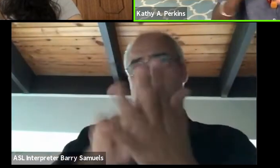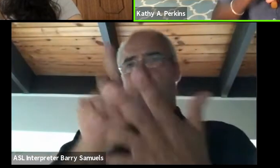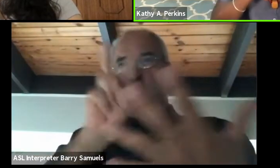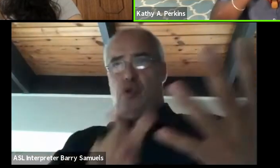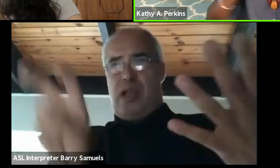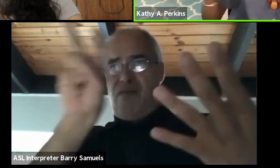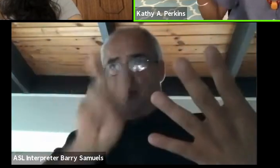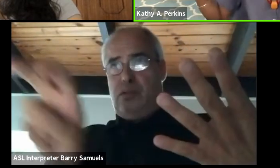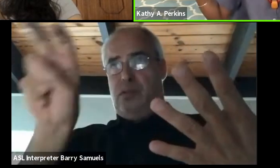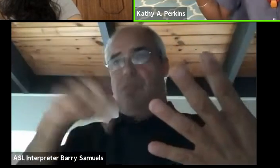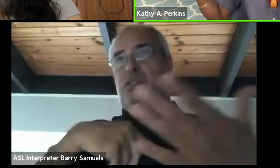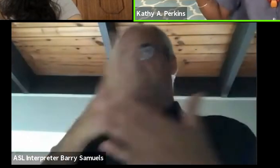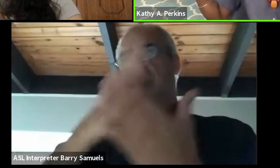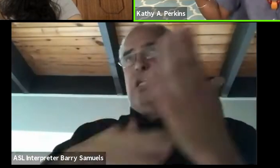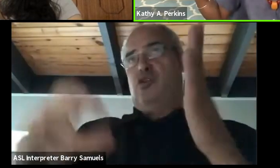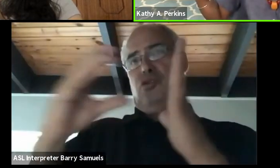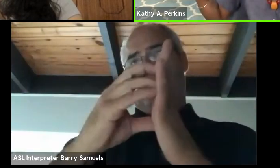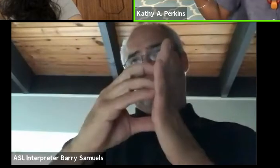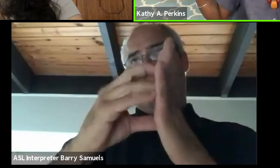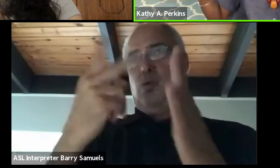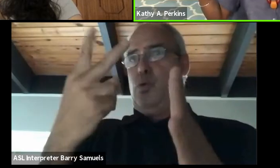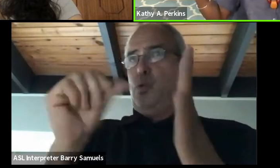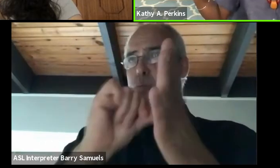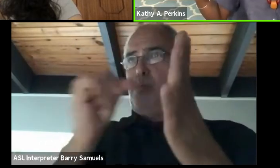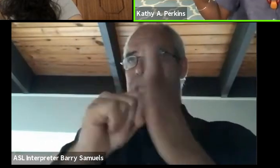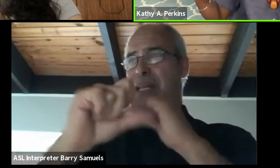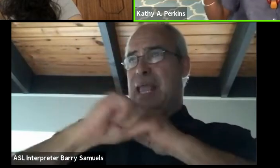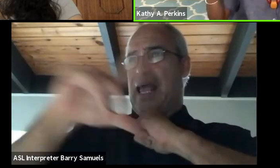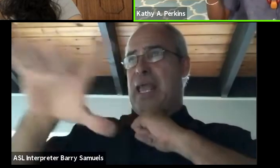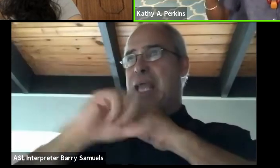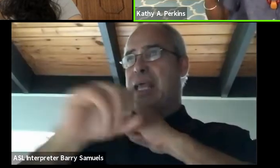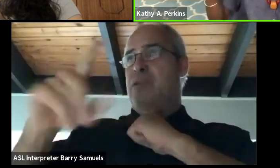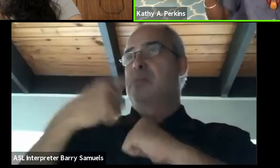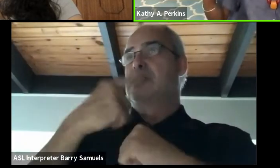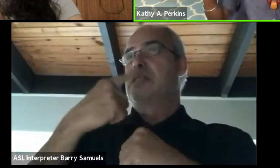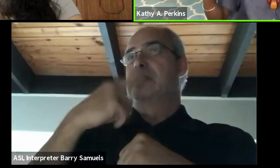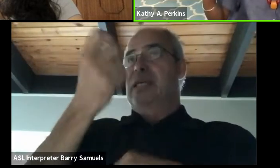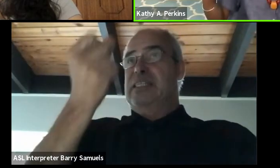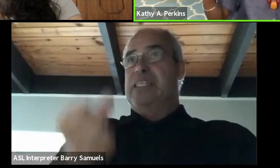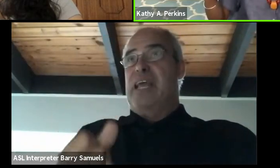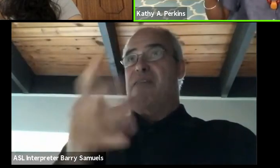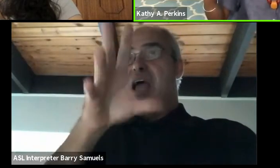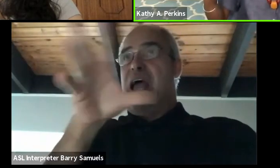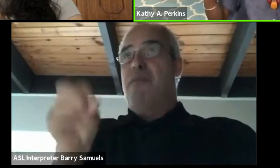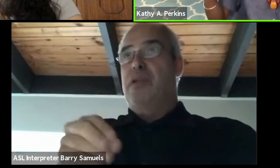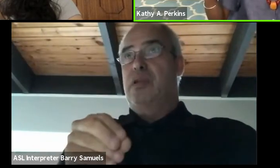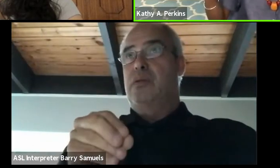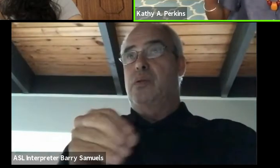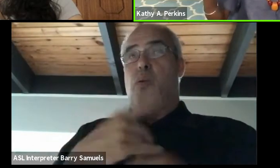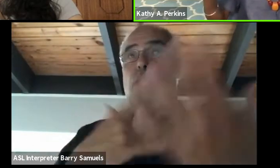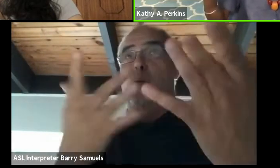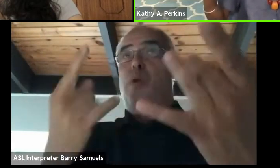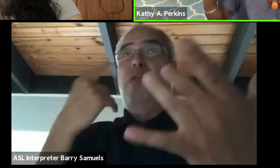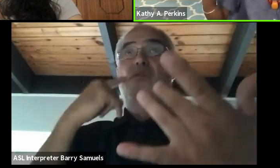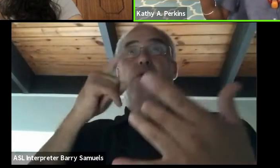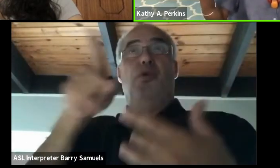there's this huge two page ad that says, South Africa is waiting for you.